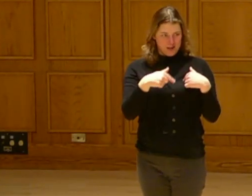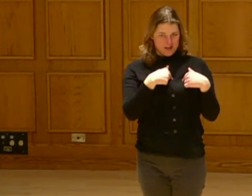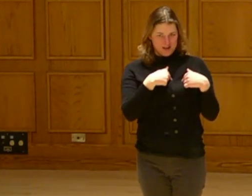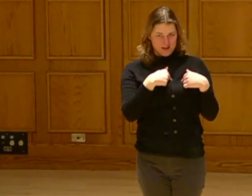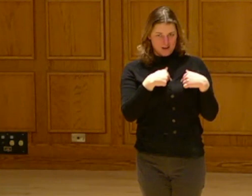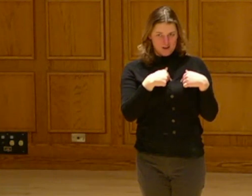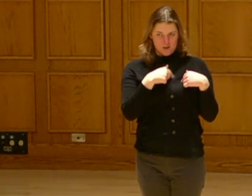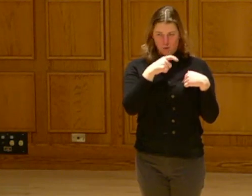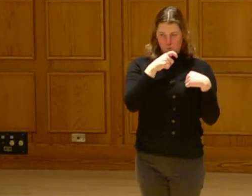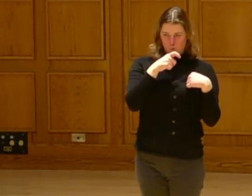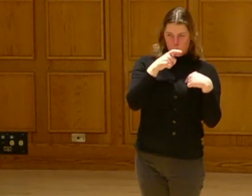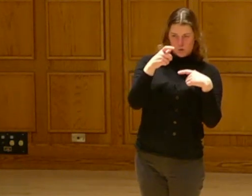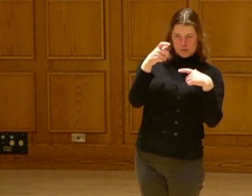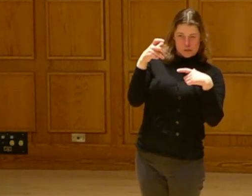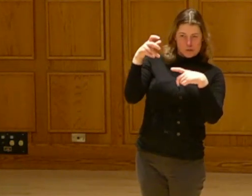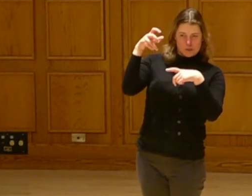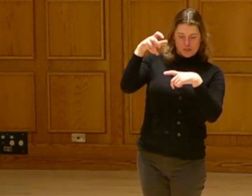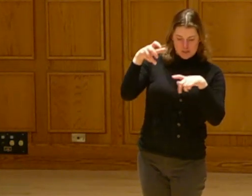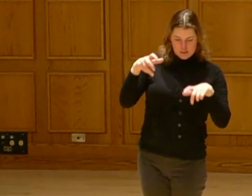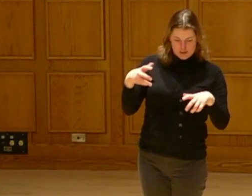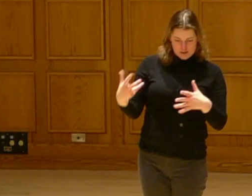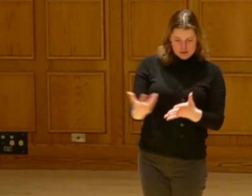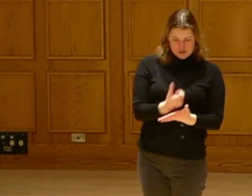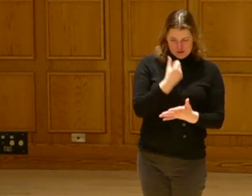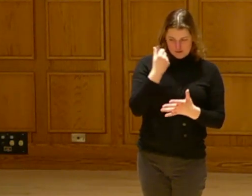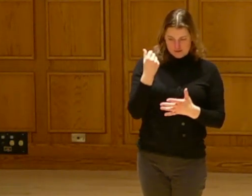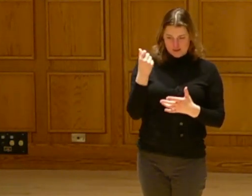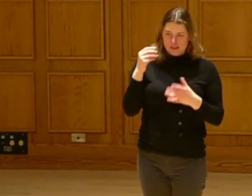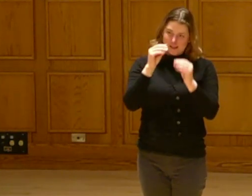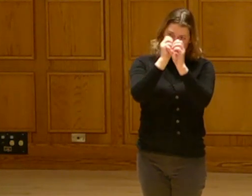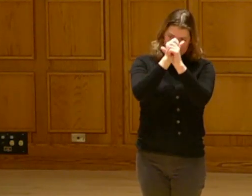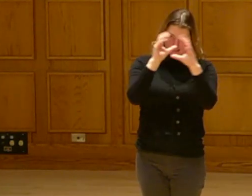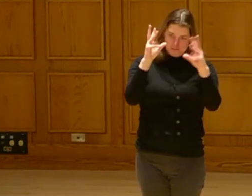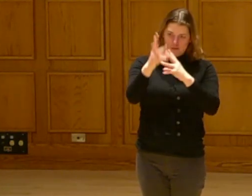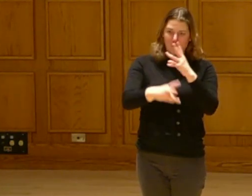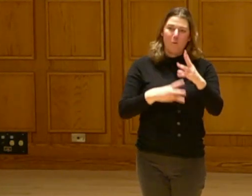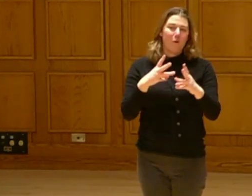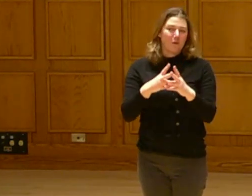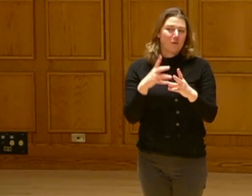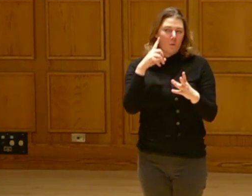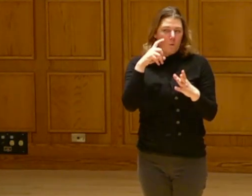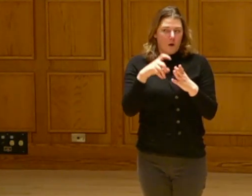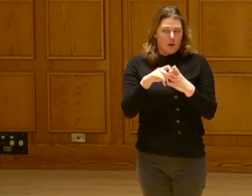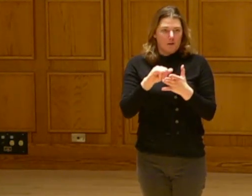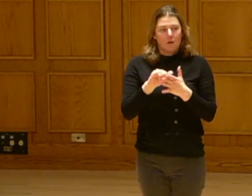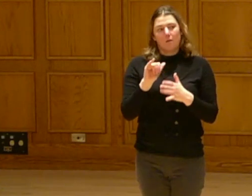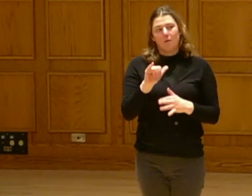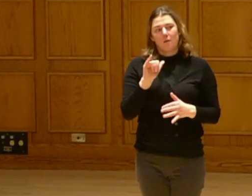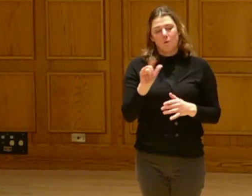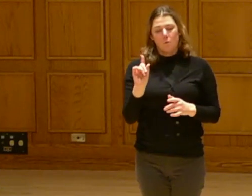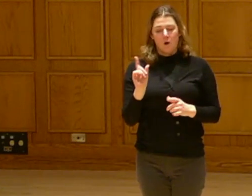of the pyramid. It is knowing where our place is in the scheme of the world and life.